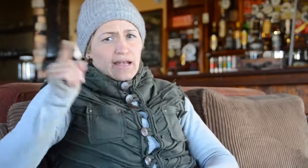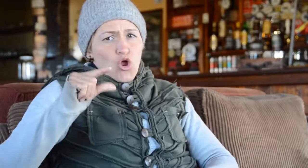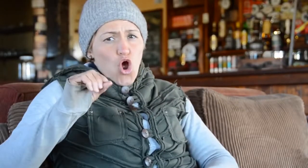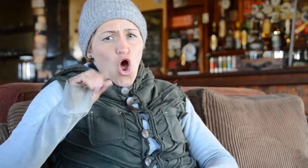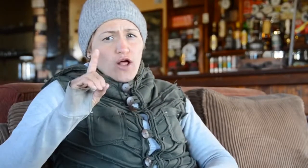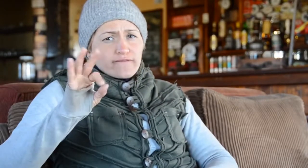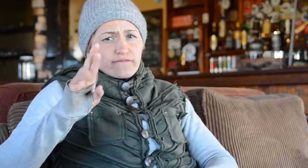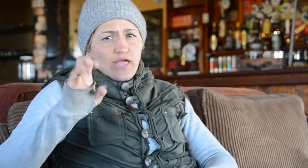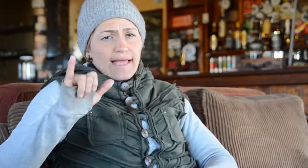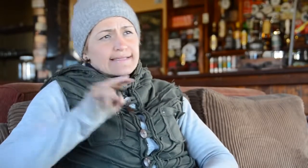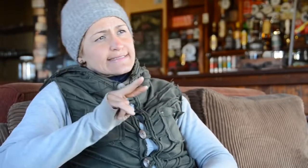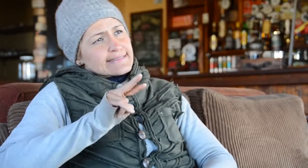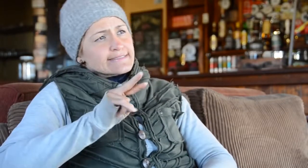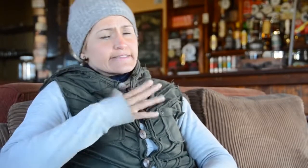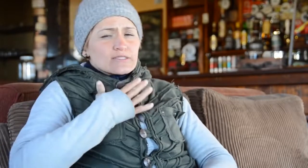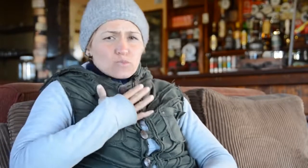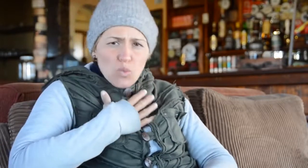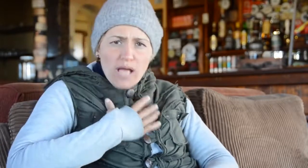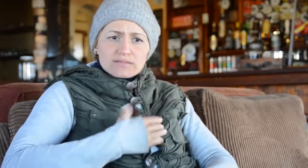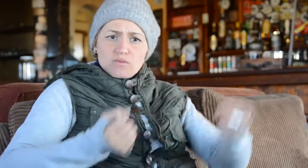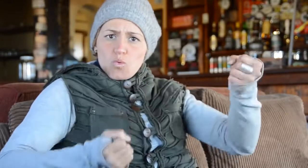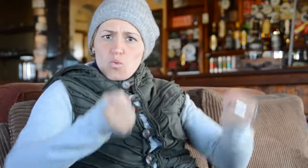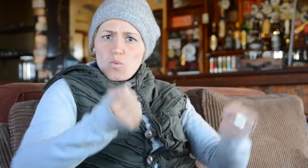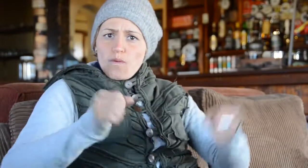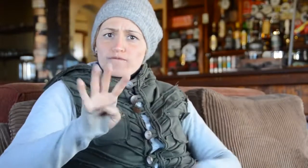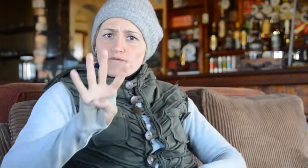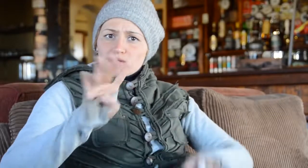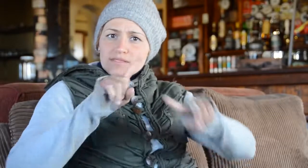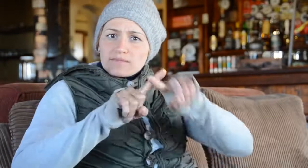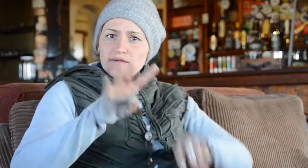As part of his plan, he and a